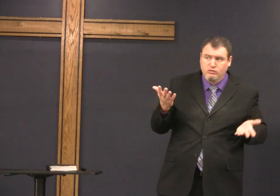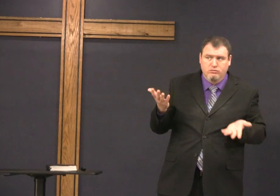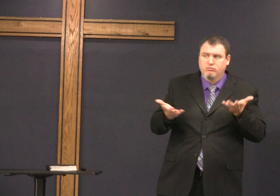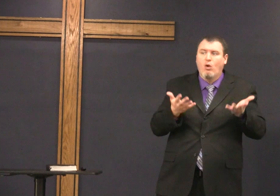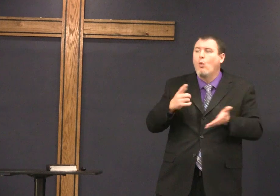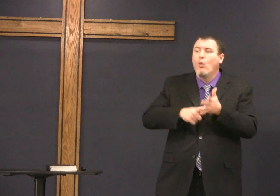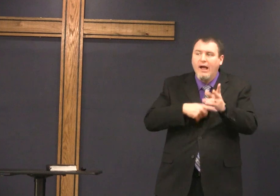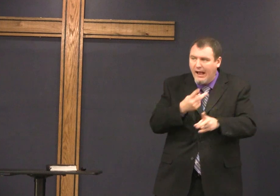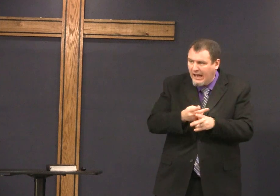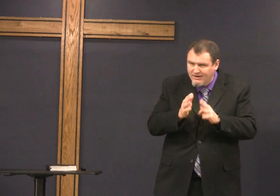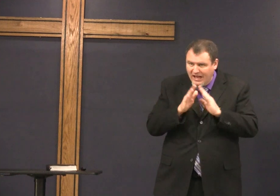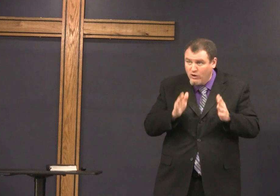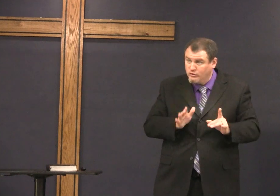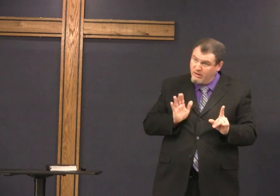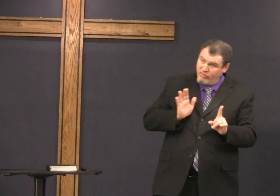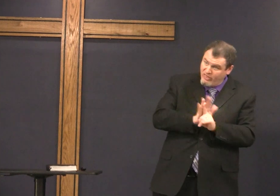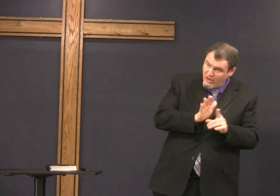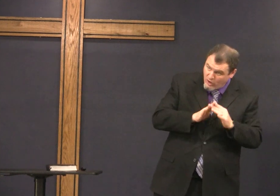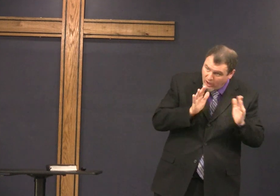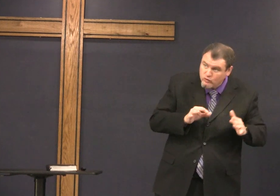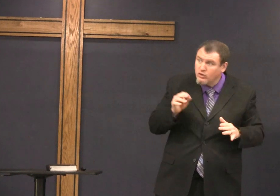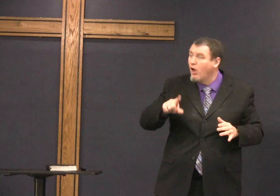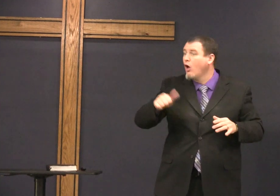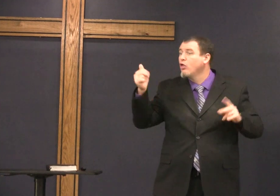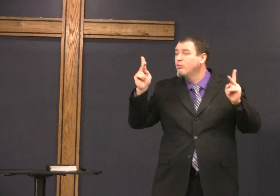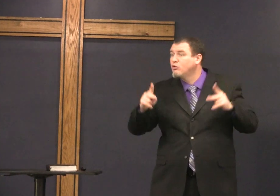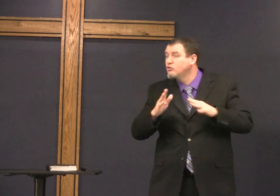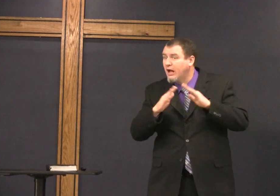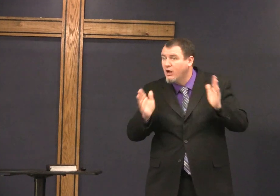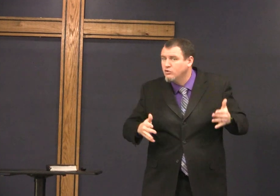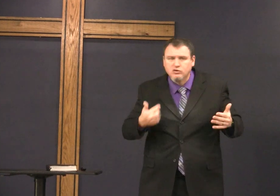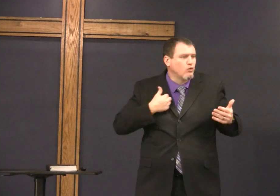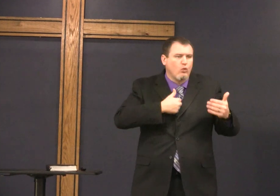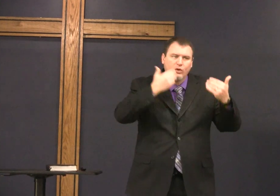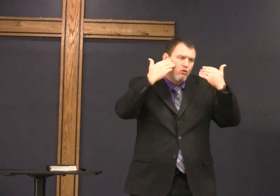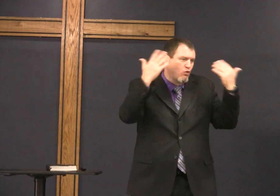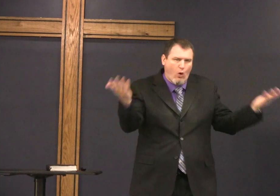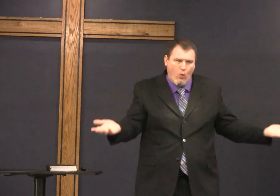next week we see that they live in the house but what kind of house another person's house